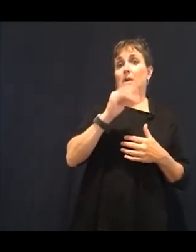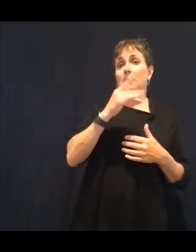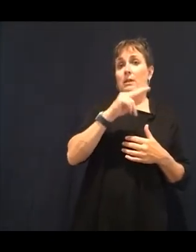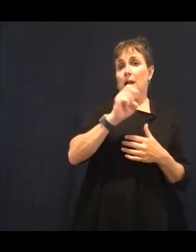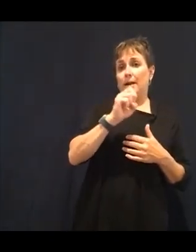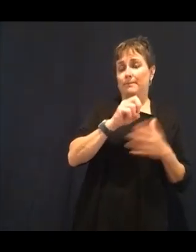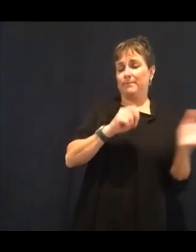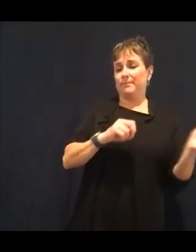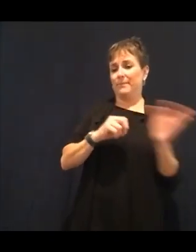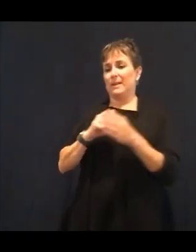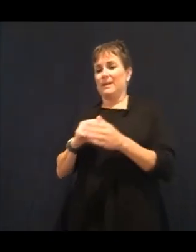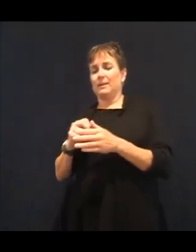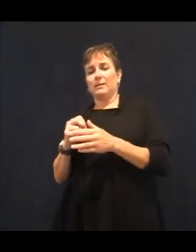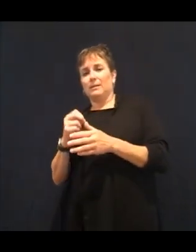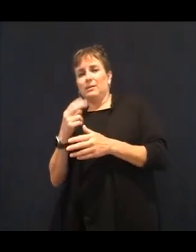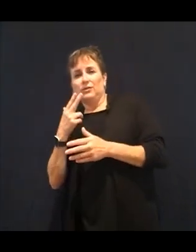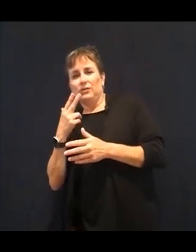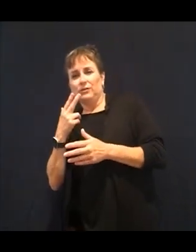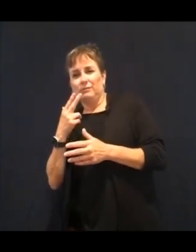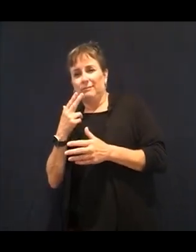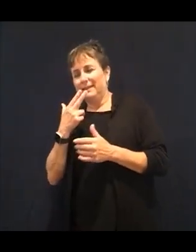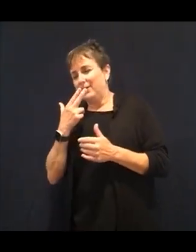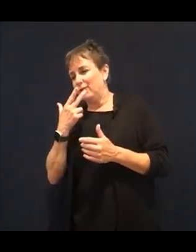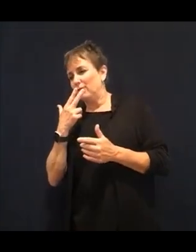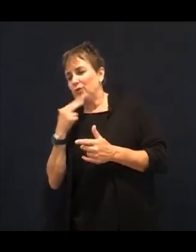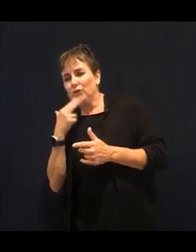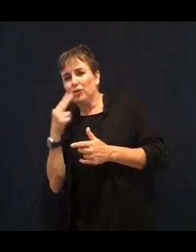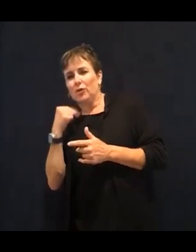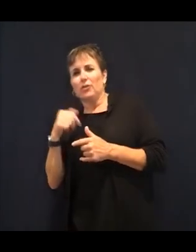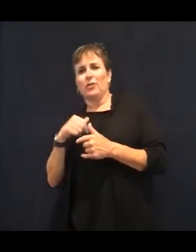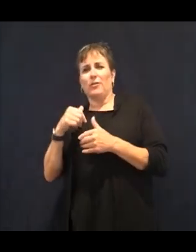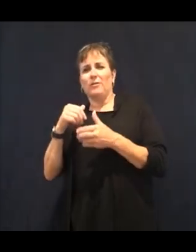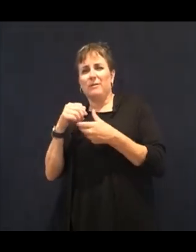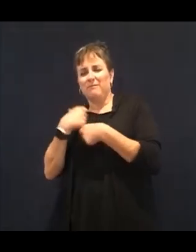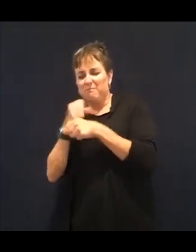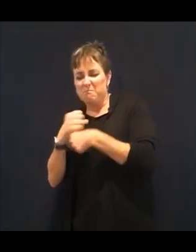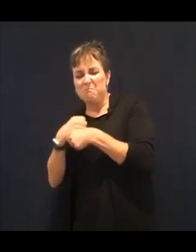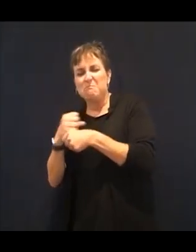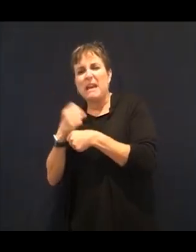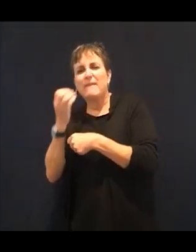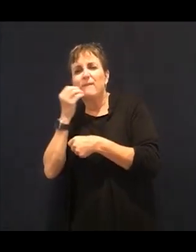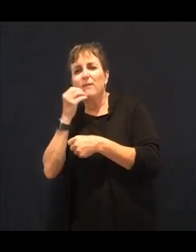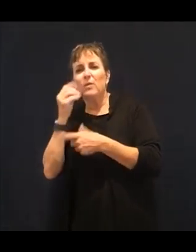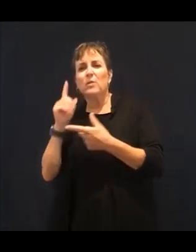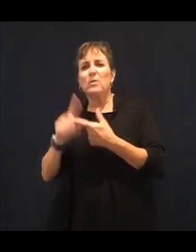proteins, dairy, alcohol, caffeine are all acidic foods.